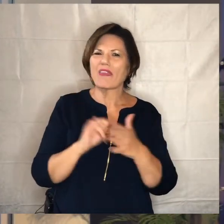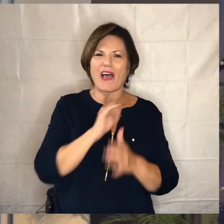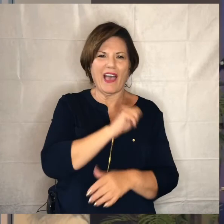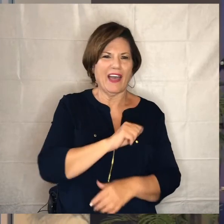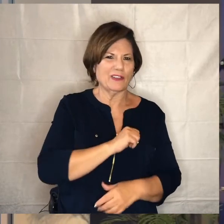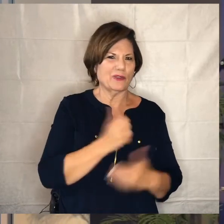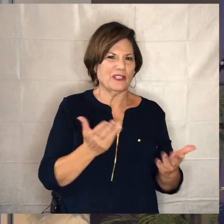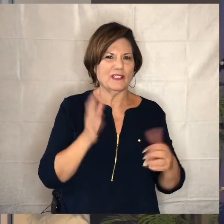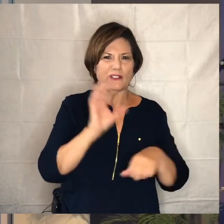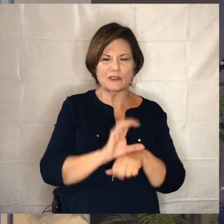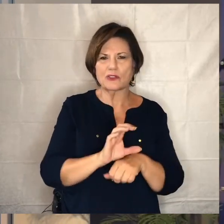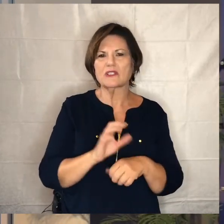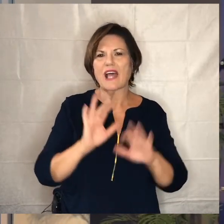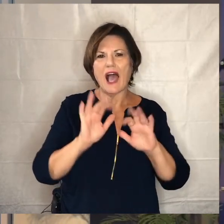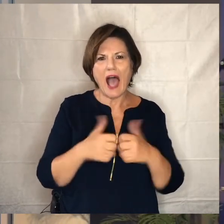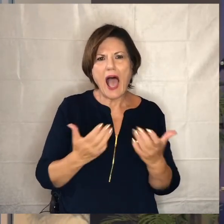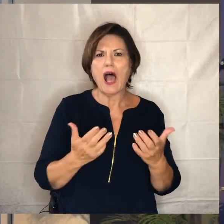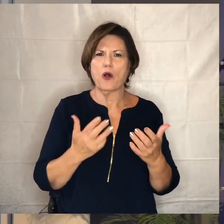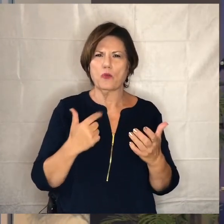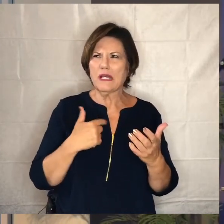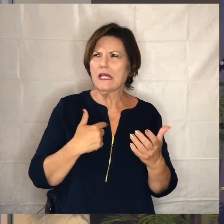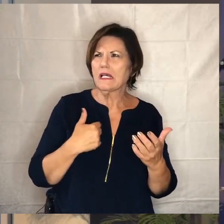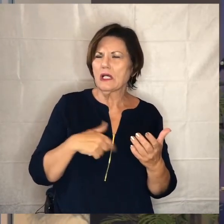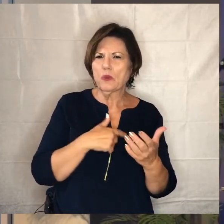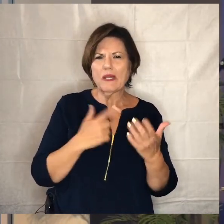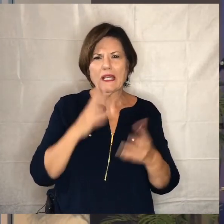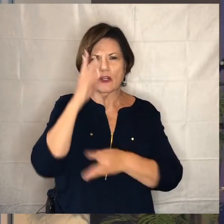how do we potentially get them back in the game in different kinds of ways and